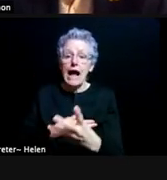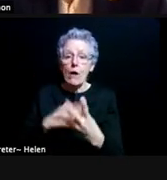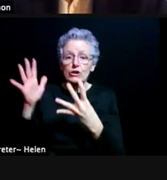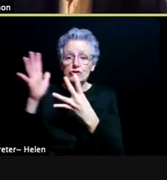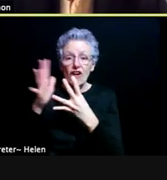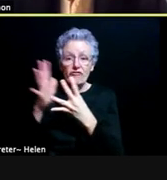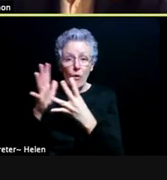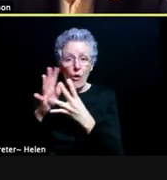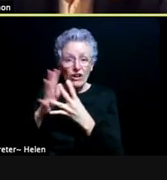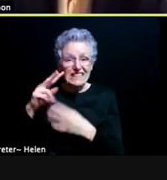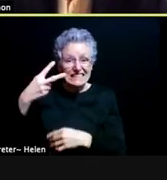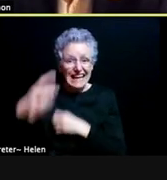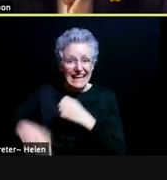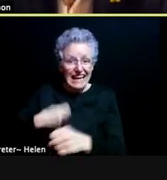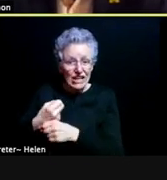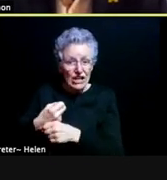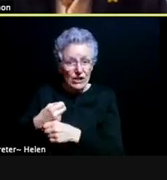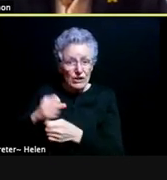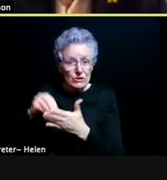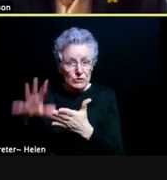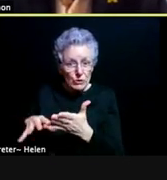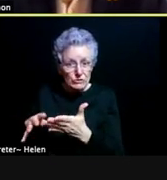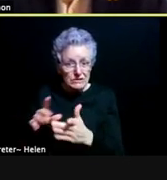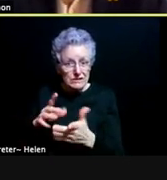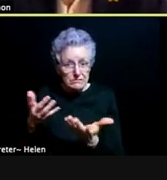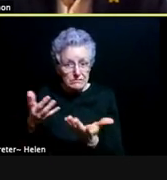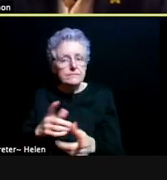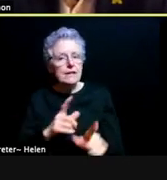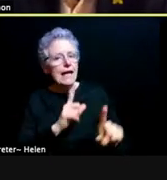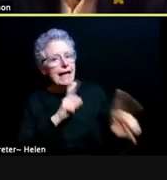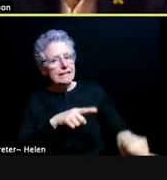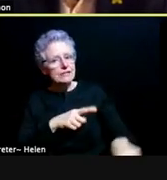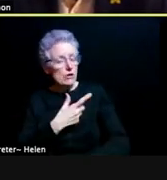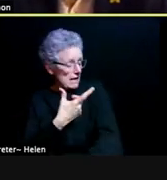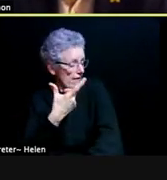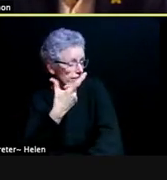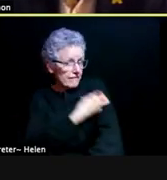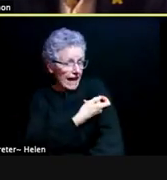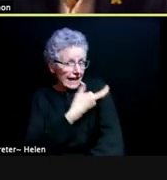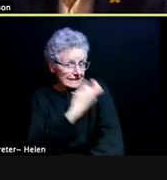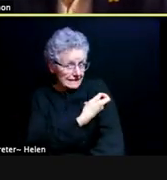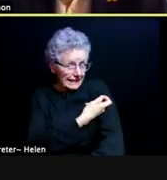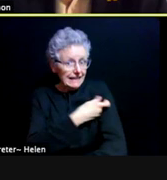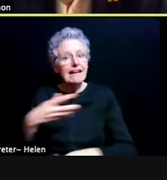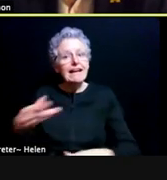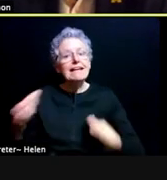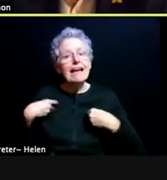So, the vaccines of course provide us with the optimistic opportunities.